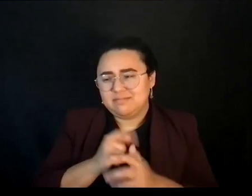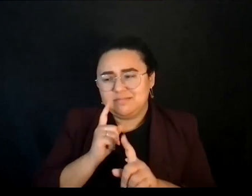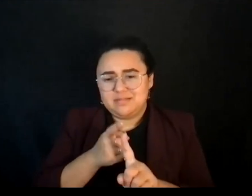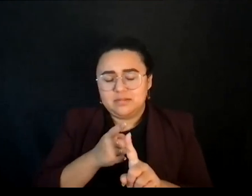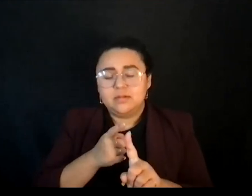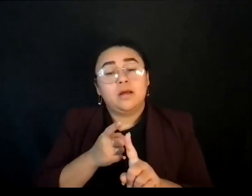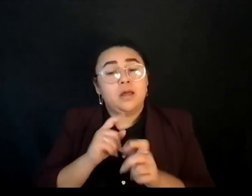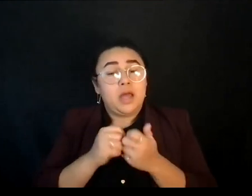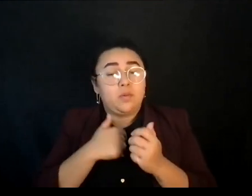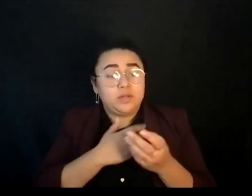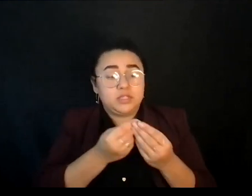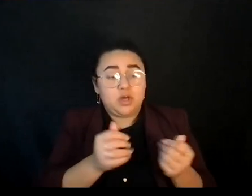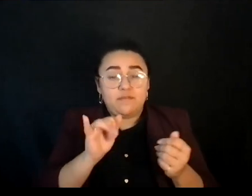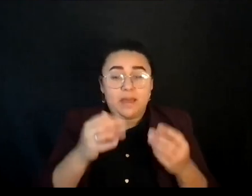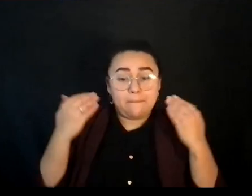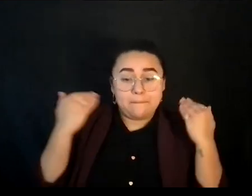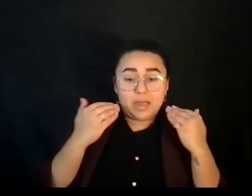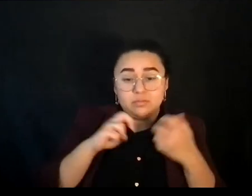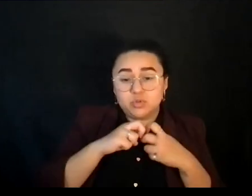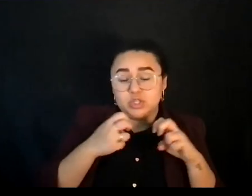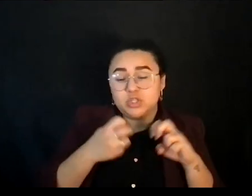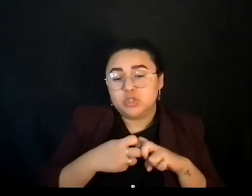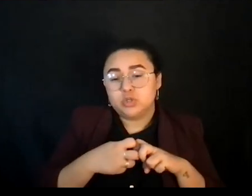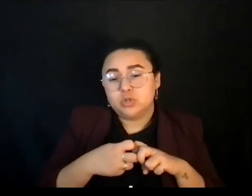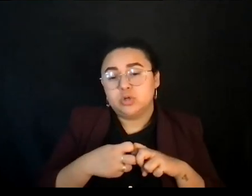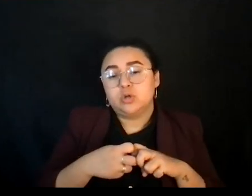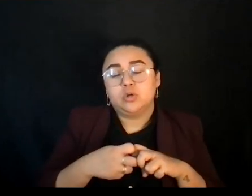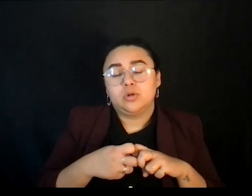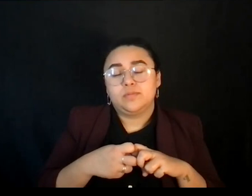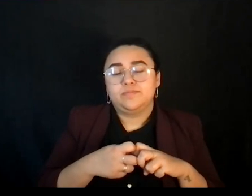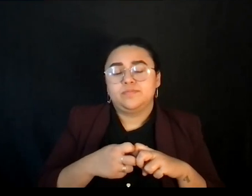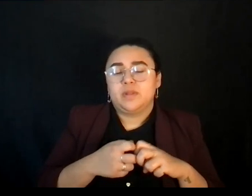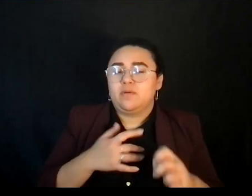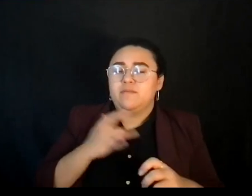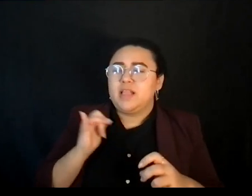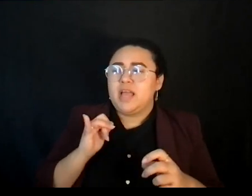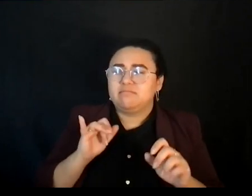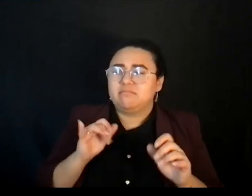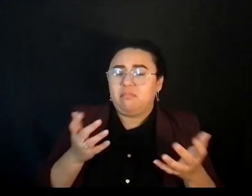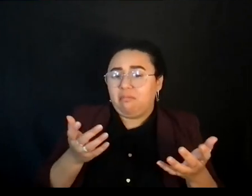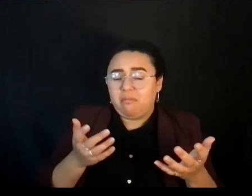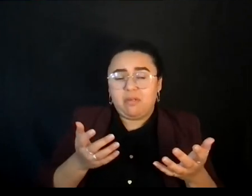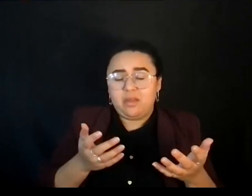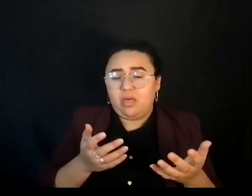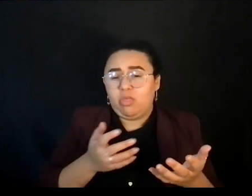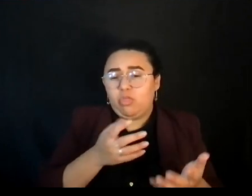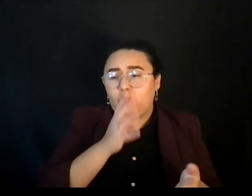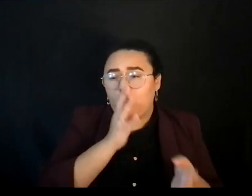And so there's we thought we feel like we are better together.